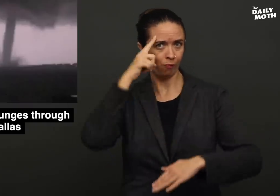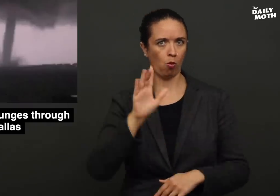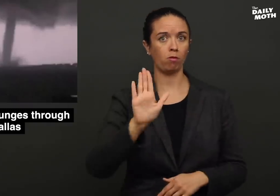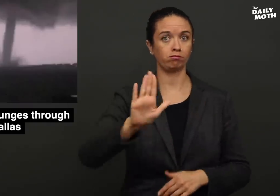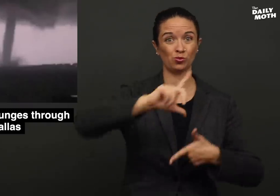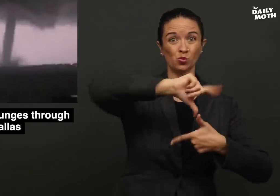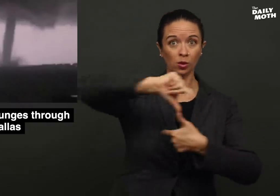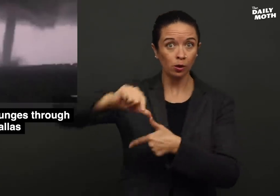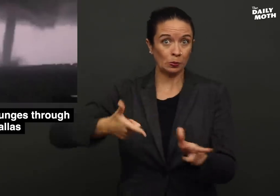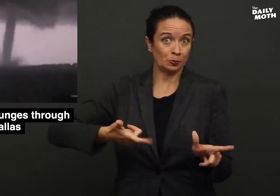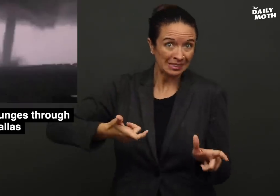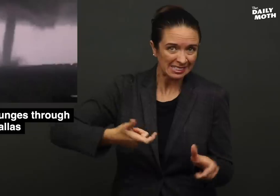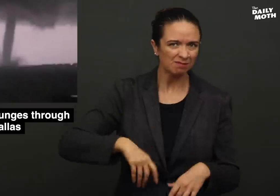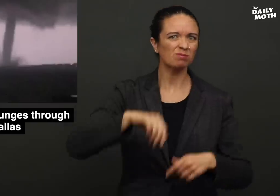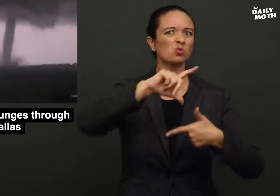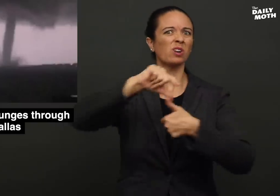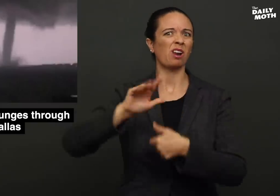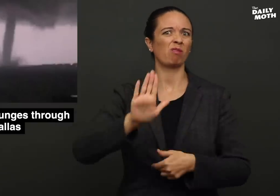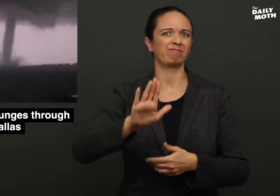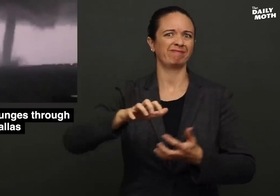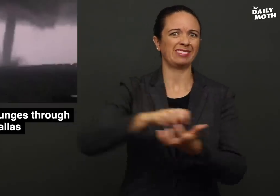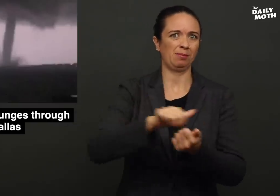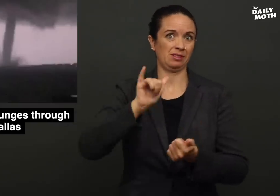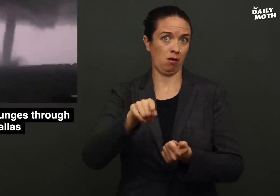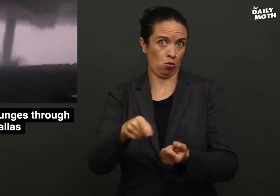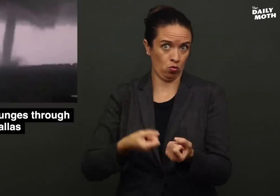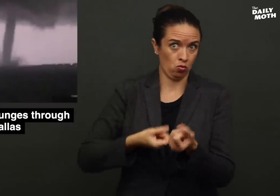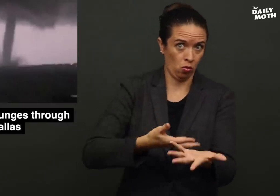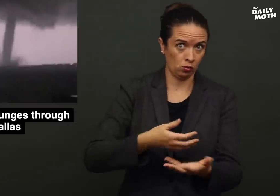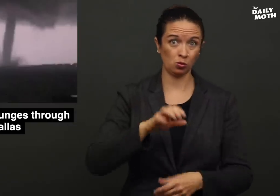for the tornado's speed and damage that the tornado causes.